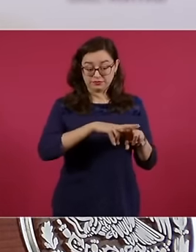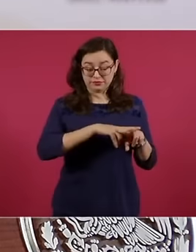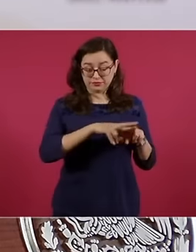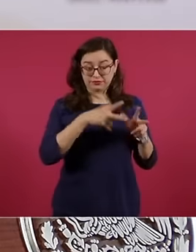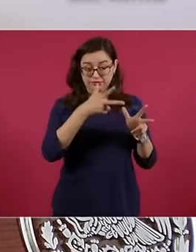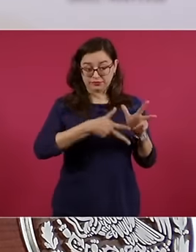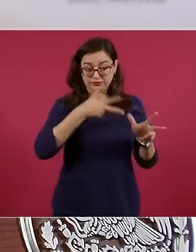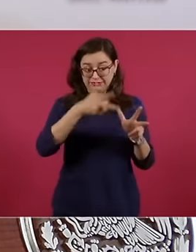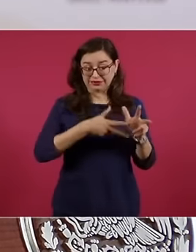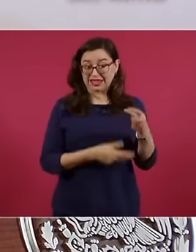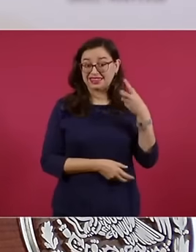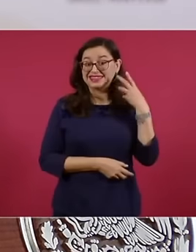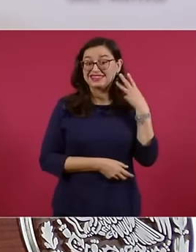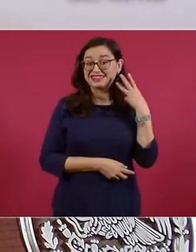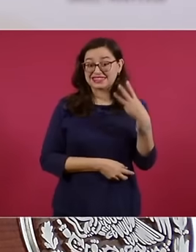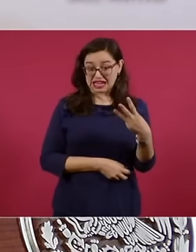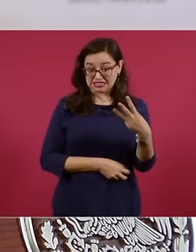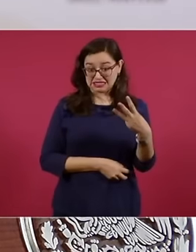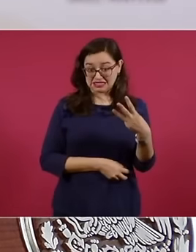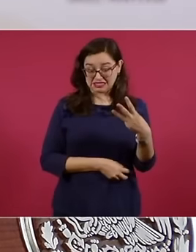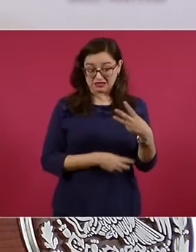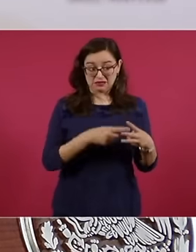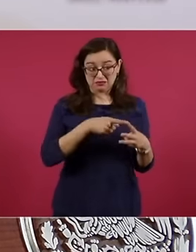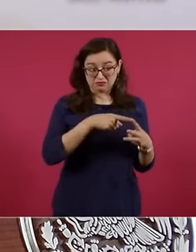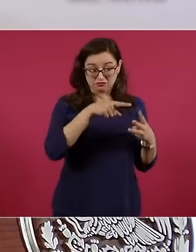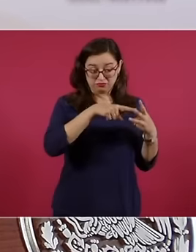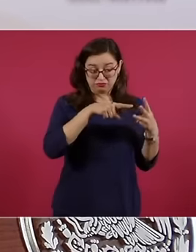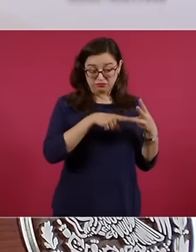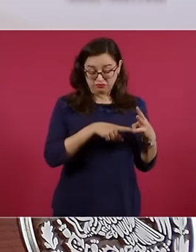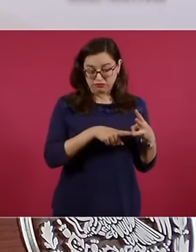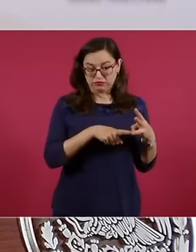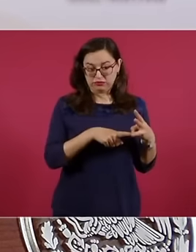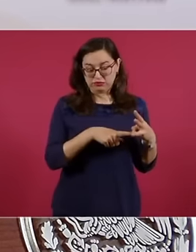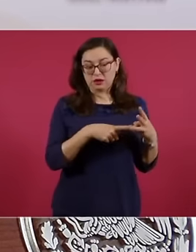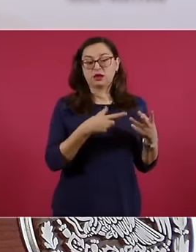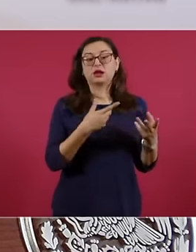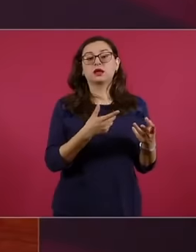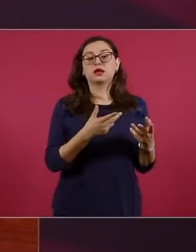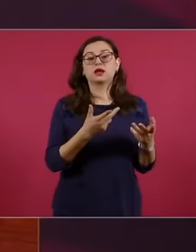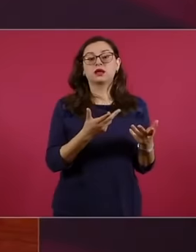the three railway sections that correspond to the corridor of course also the two